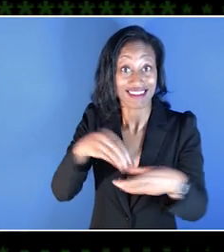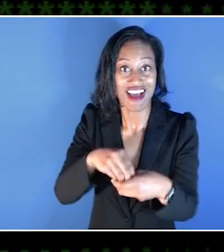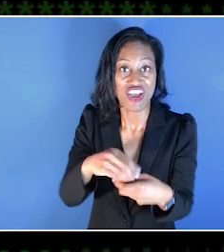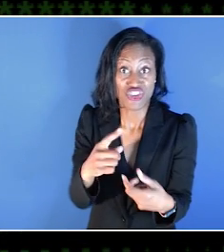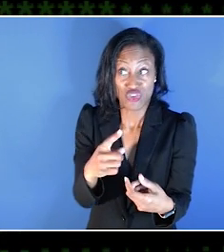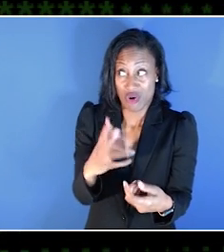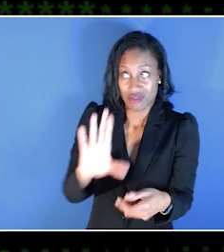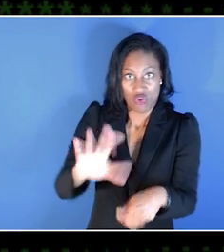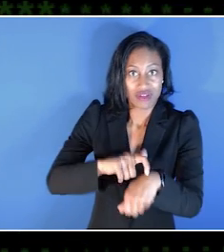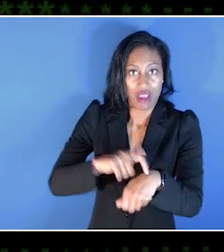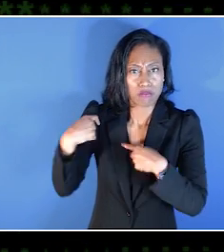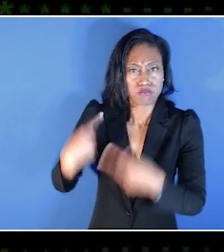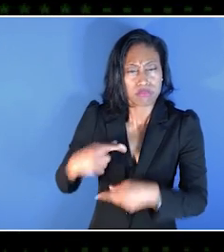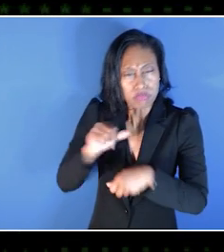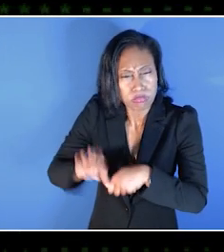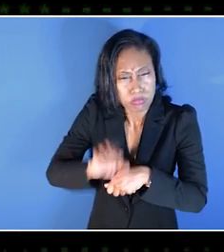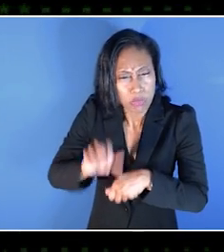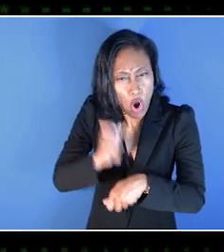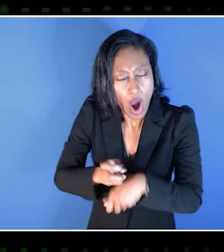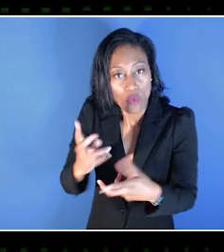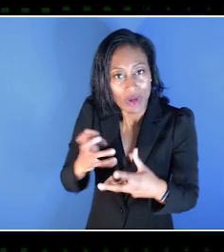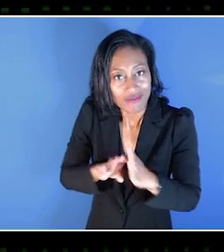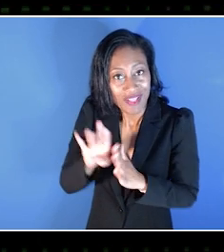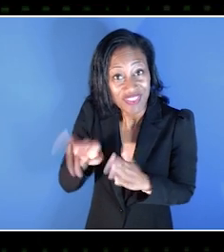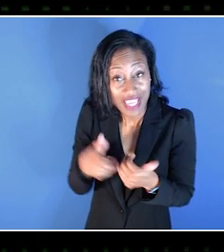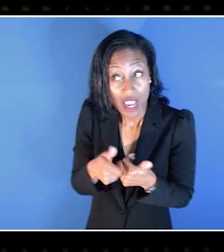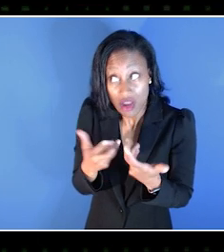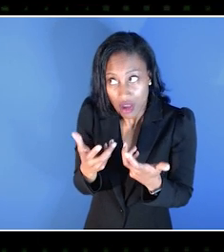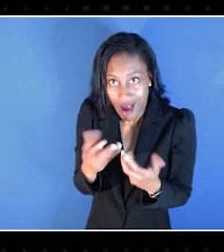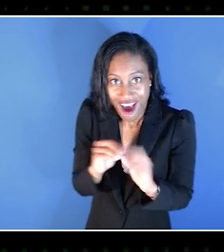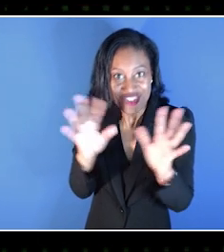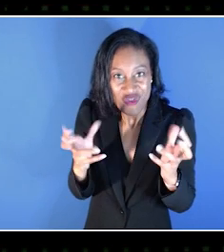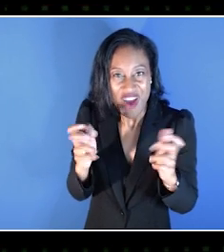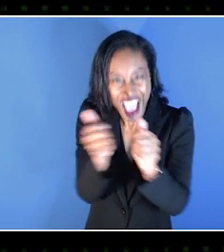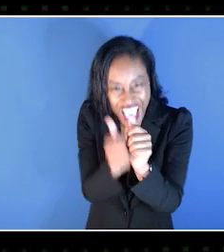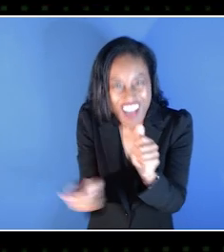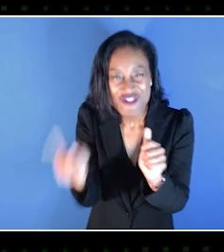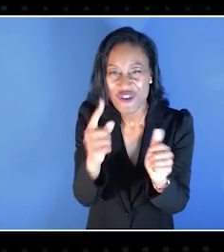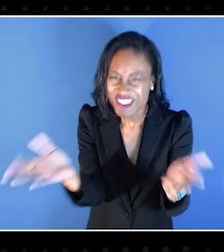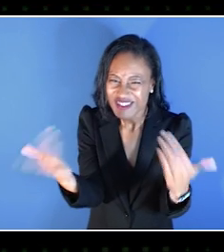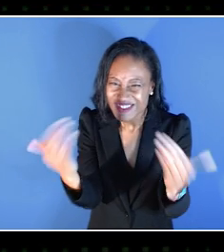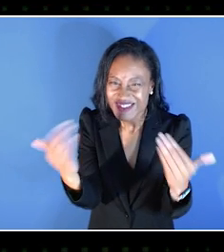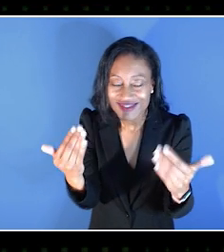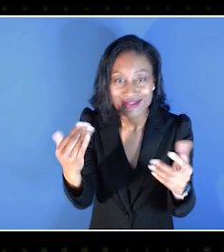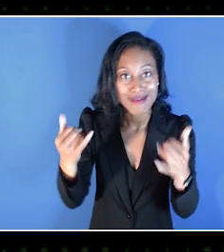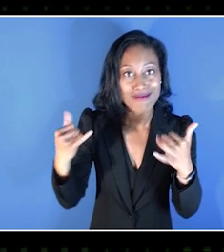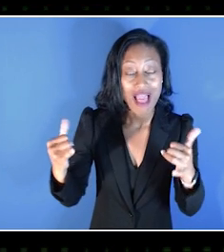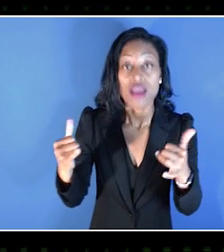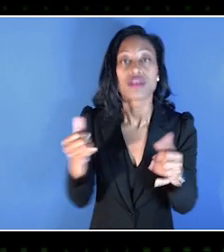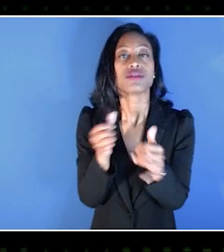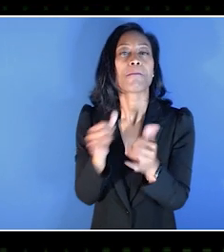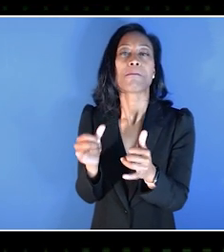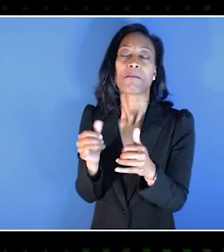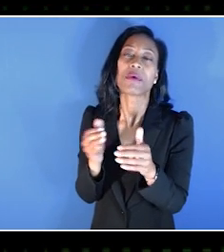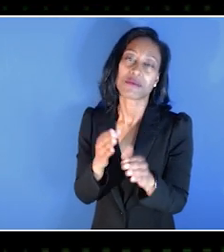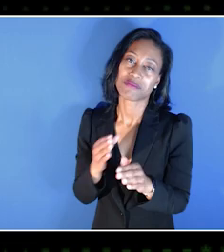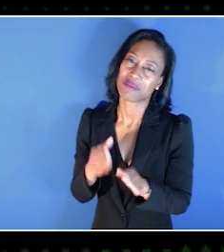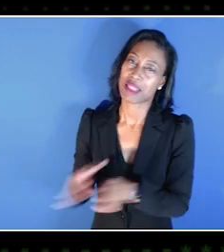surely you want to have everyone playing it as well. So plan early and then get more feedback earlier.